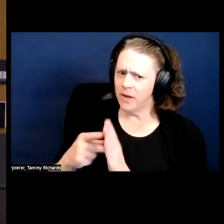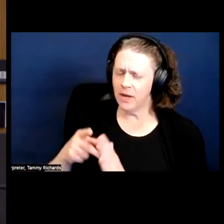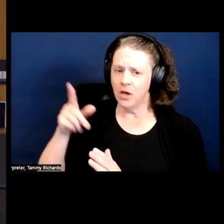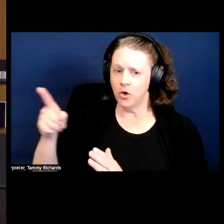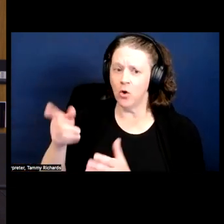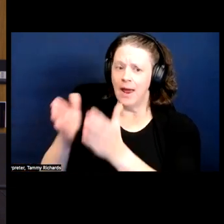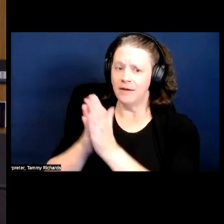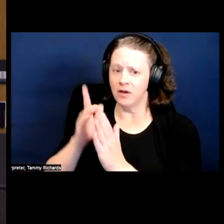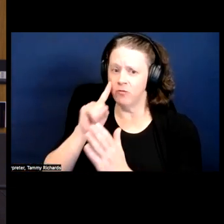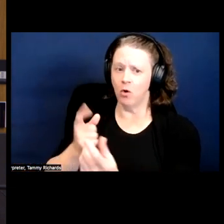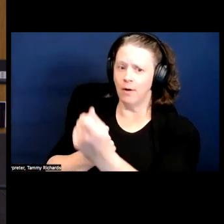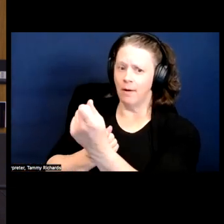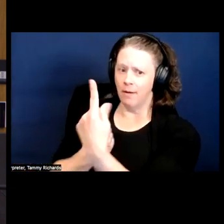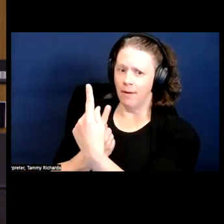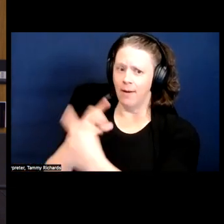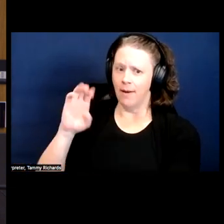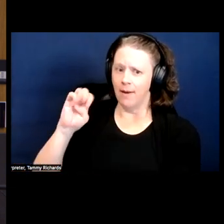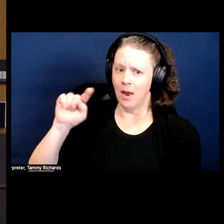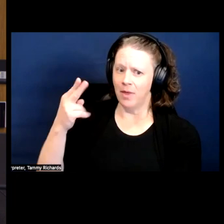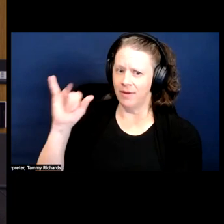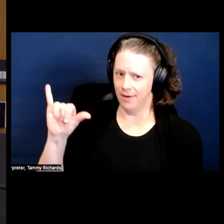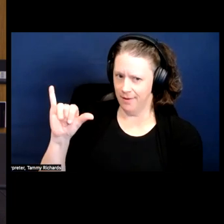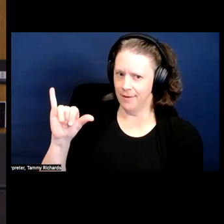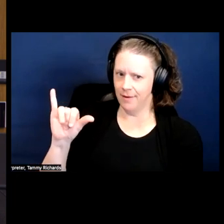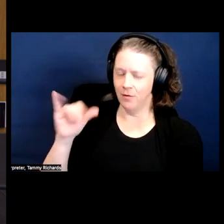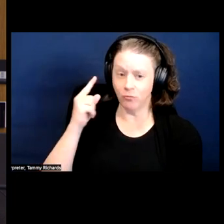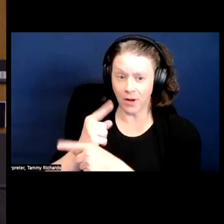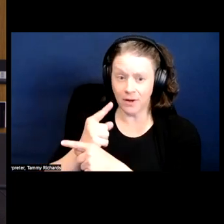not something that's necessarily explicit in the book but seems to be one of the projects